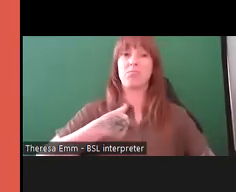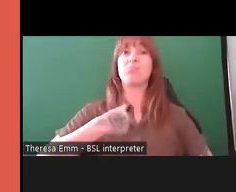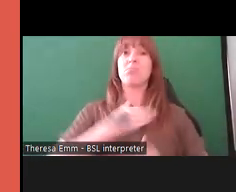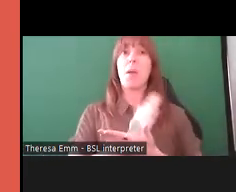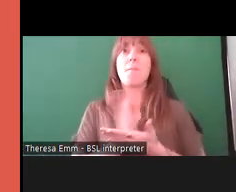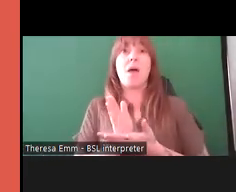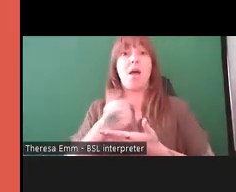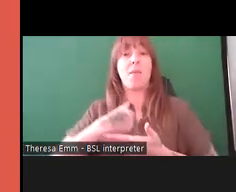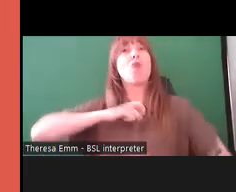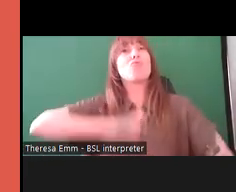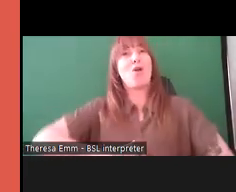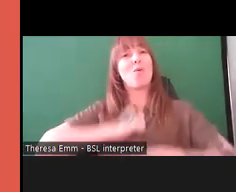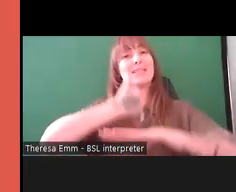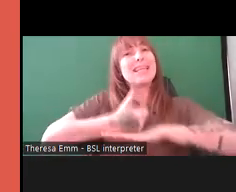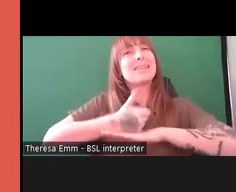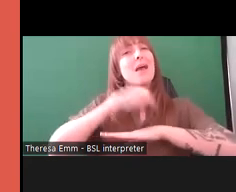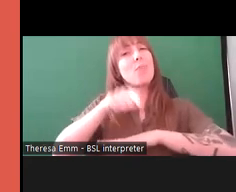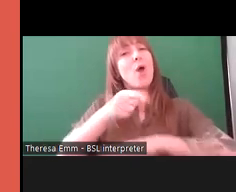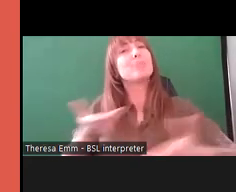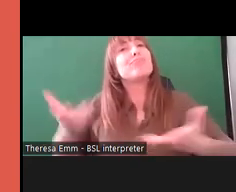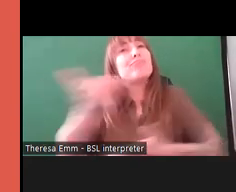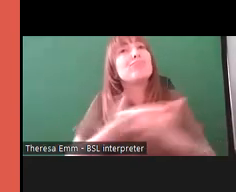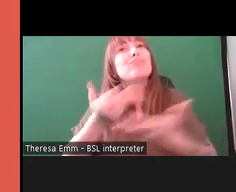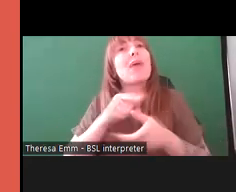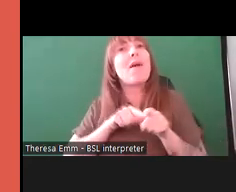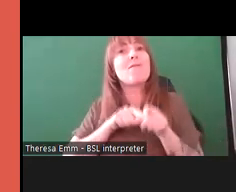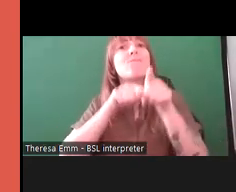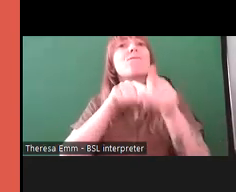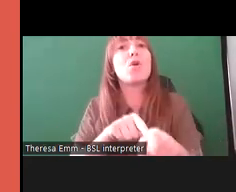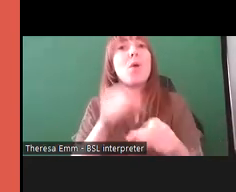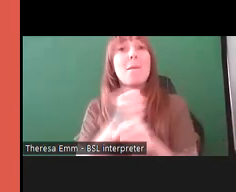those conversations and following up on kind of suggestions of organisations, and people to